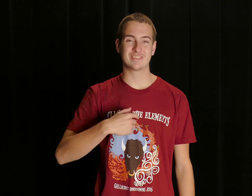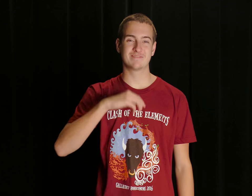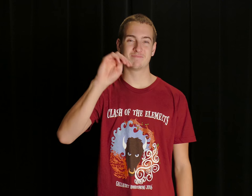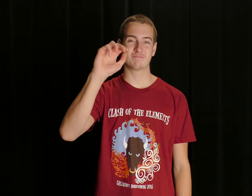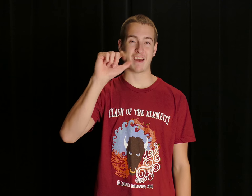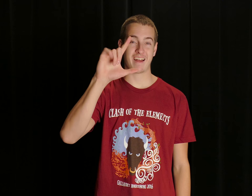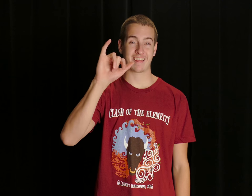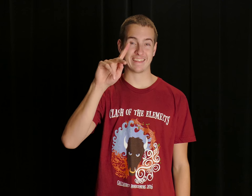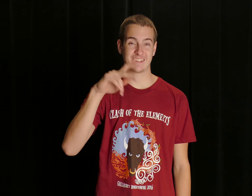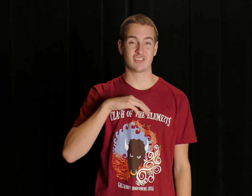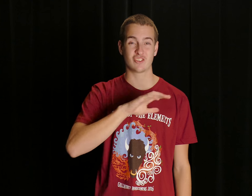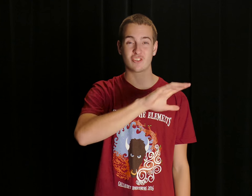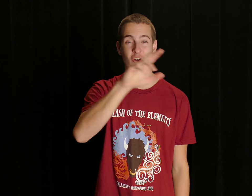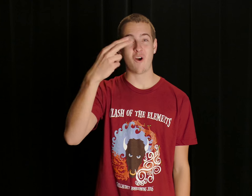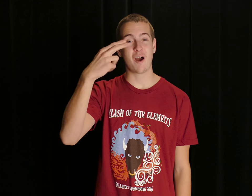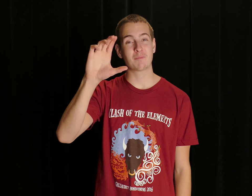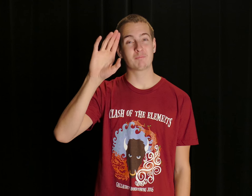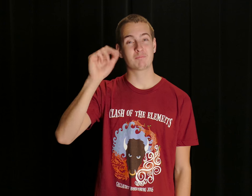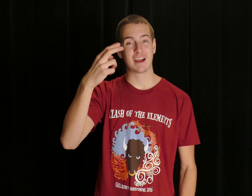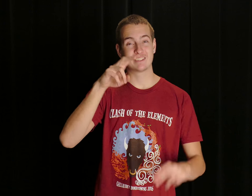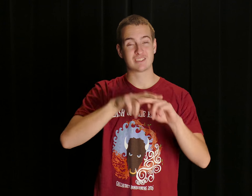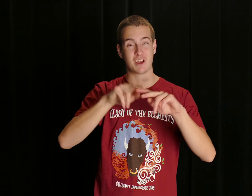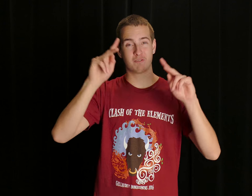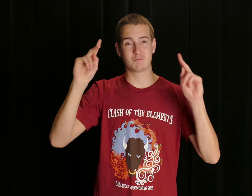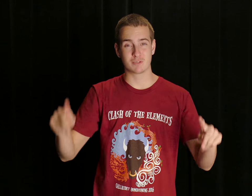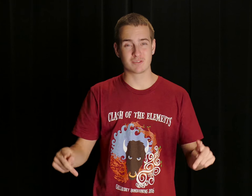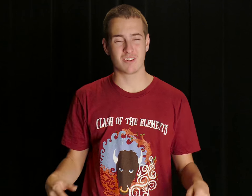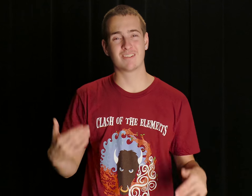Hello! I'm Malik. I'm your BASH Chairperson!